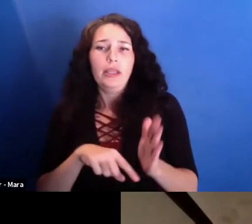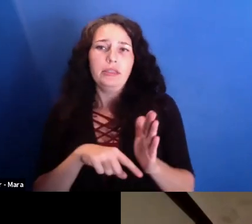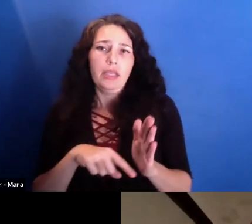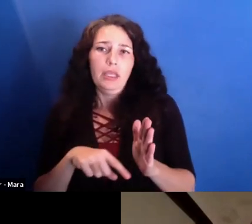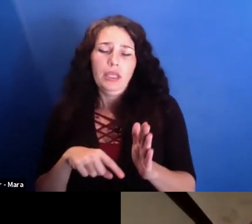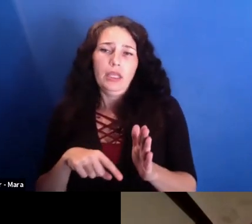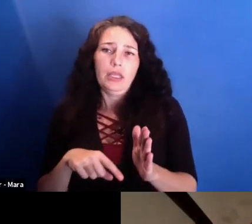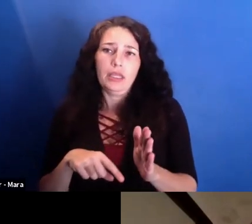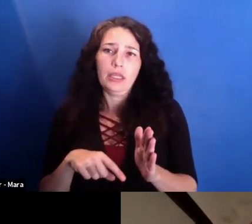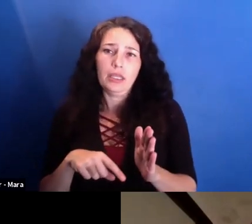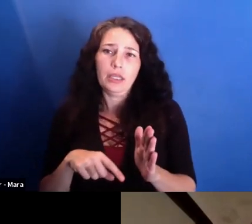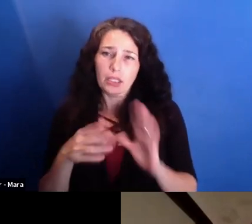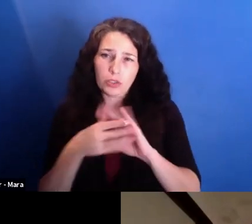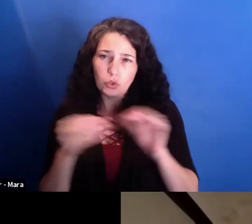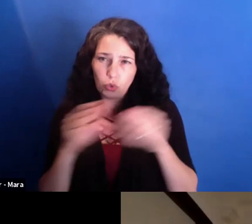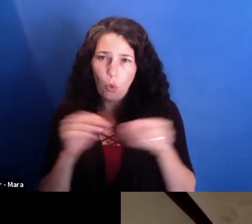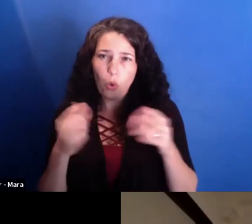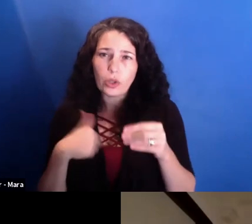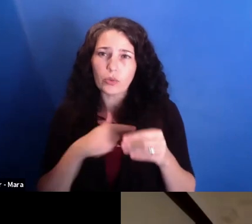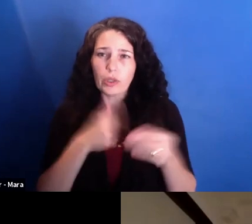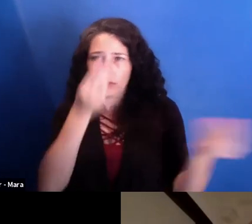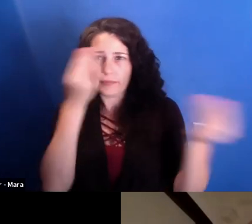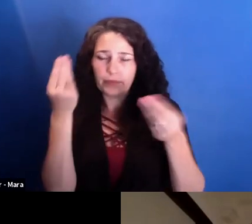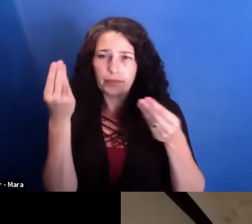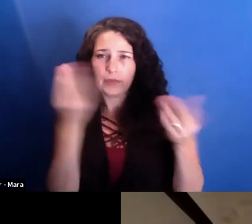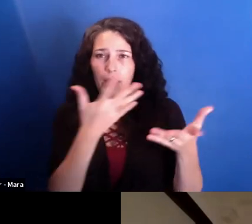in Romania and how they destroy systems, how they destroy